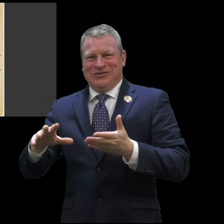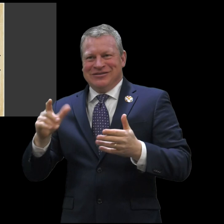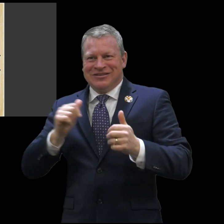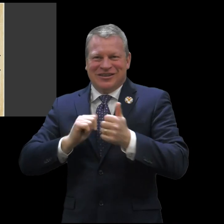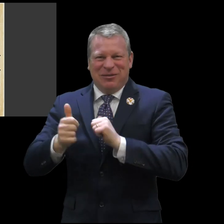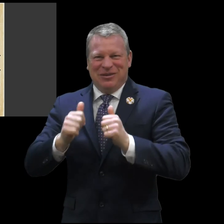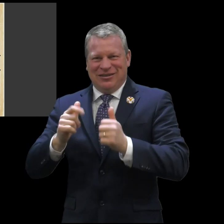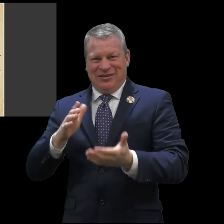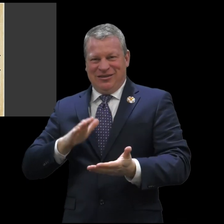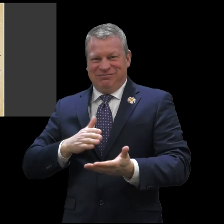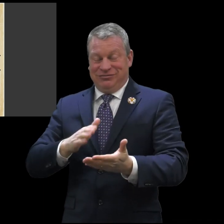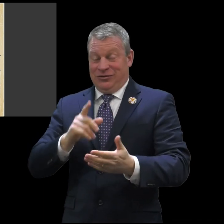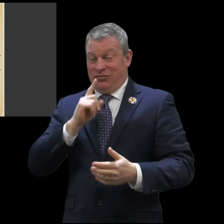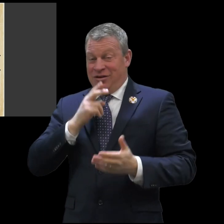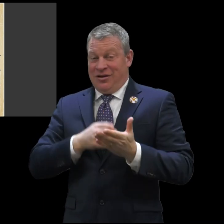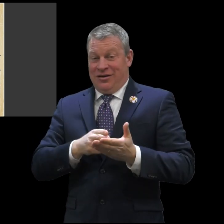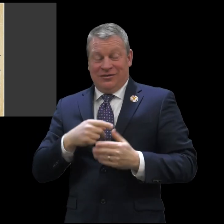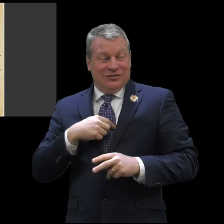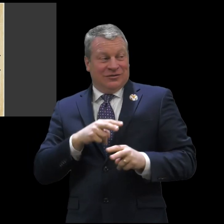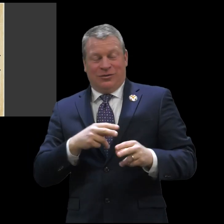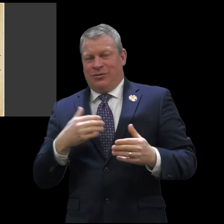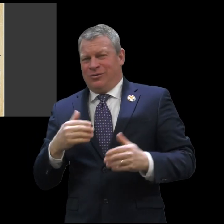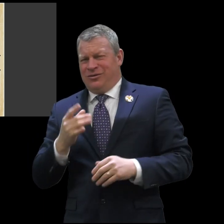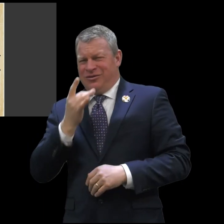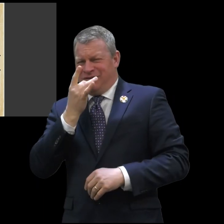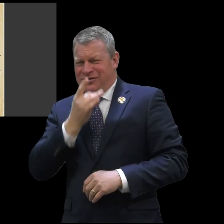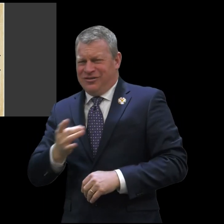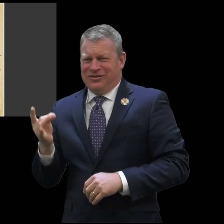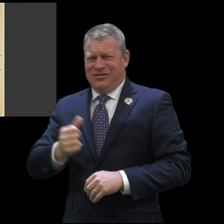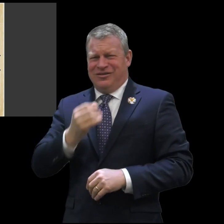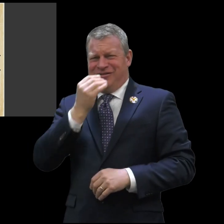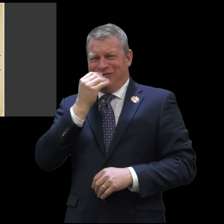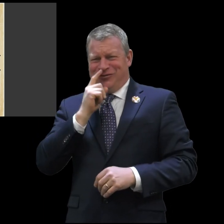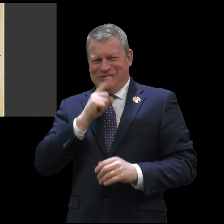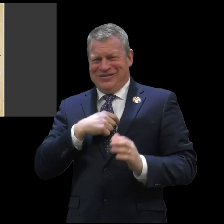hope you can come join us as our students compete. I have to be honest